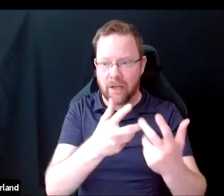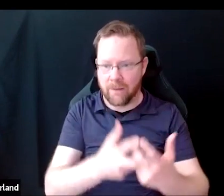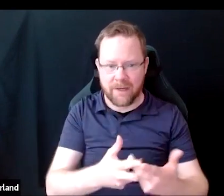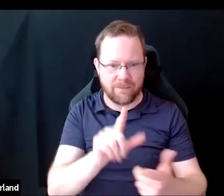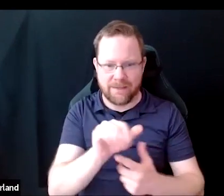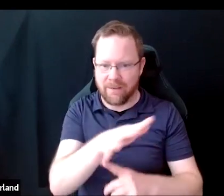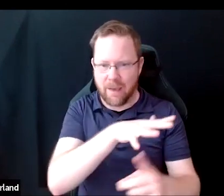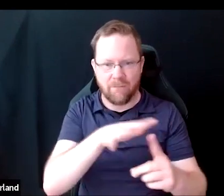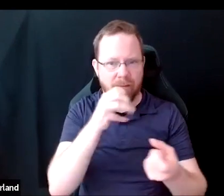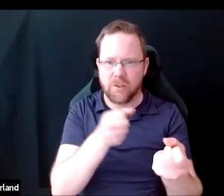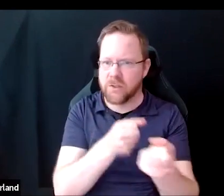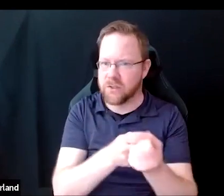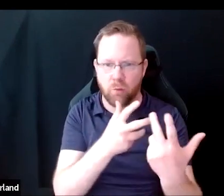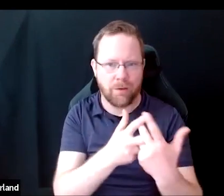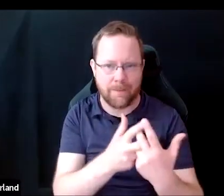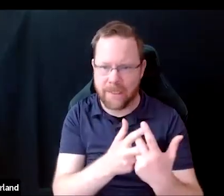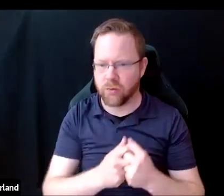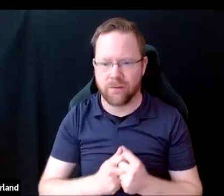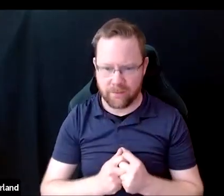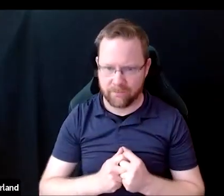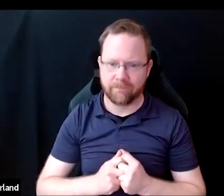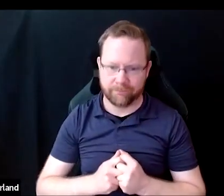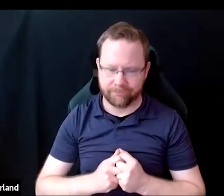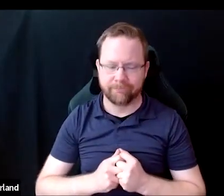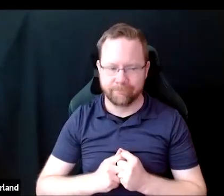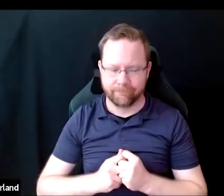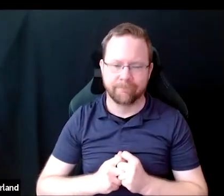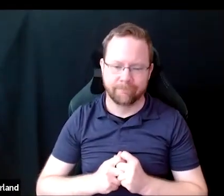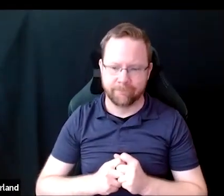to accommodate students with disabilities.